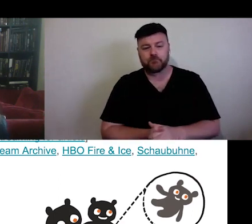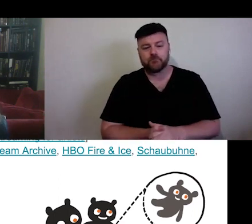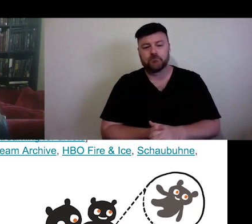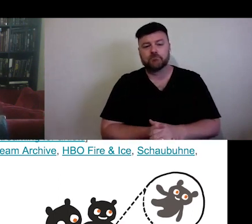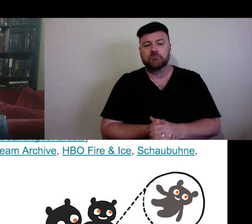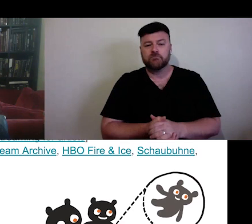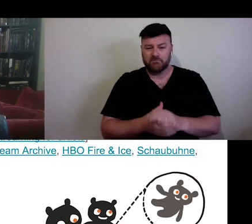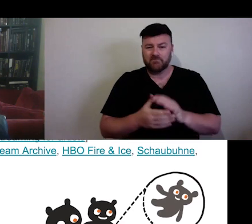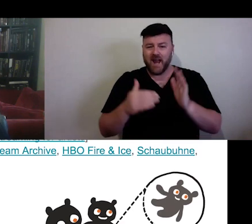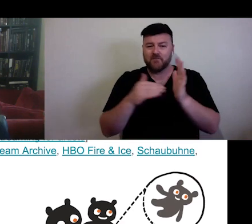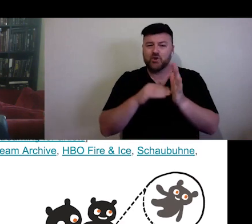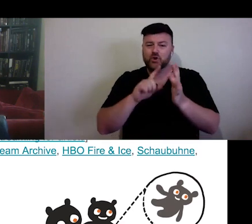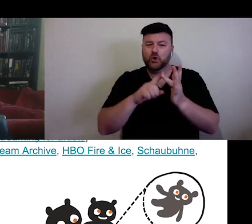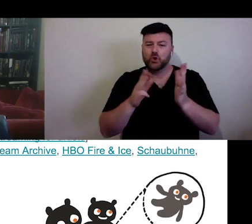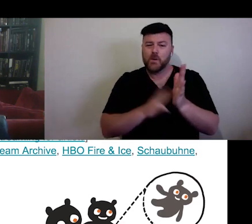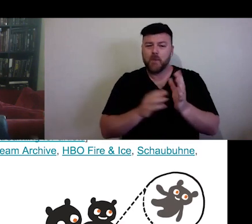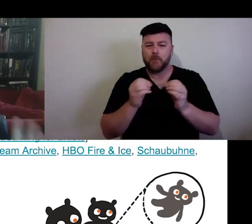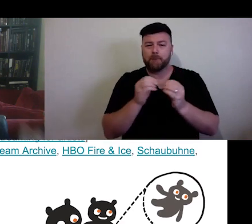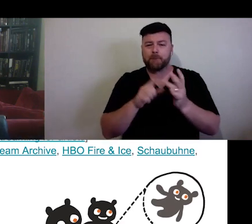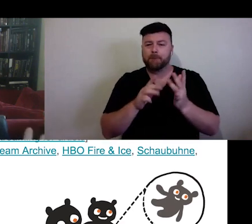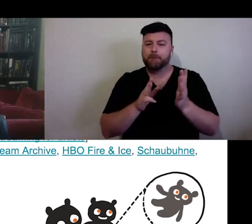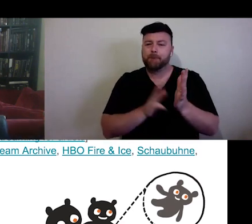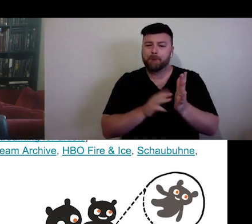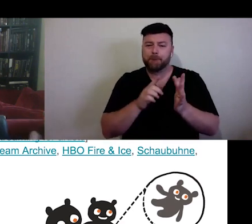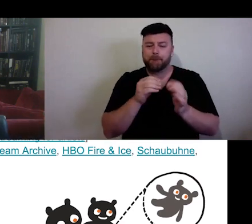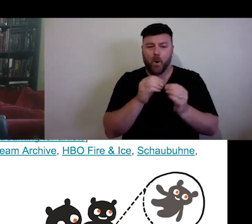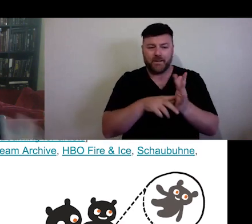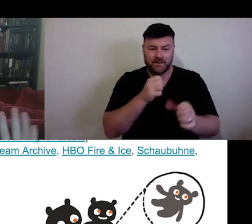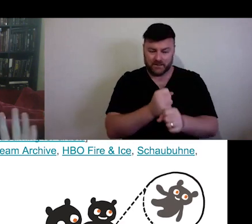that on the web. But I will add that as far as I know, Zoom is the most